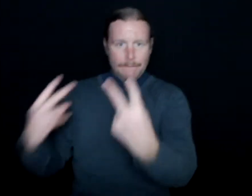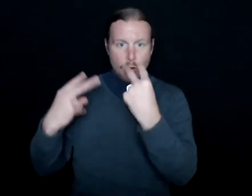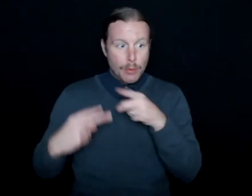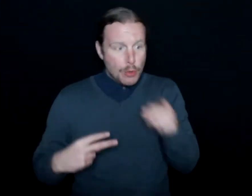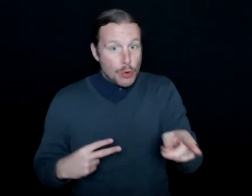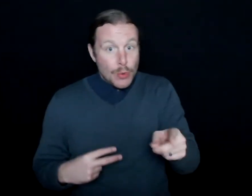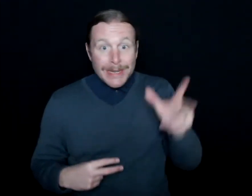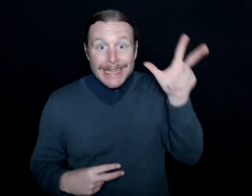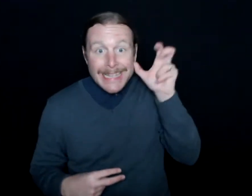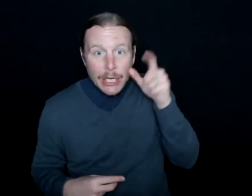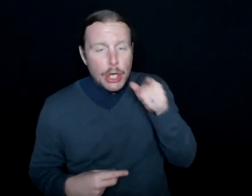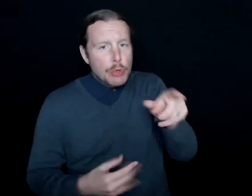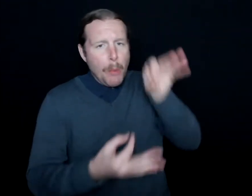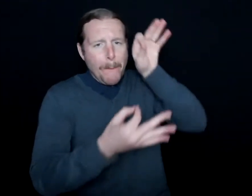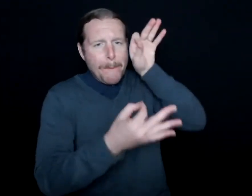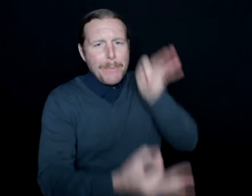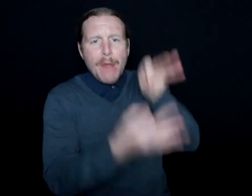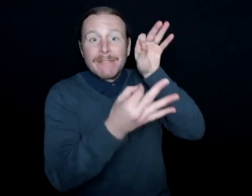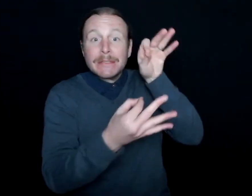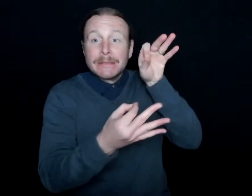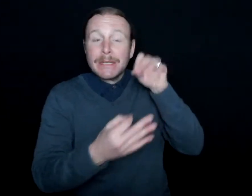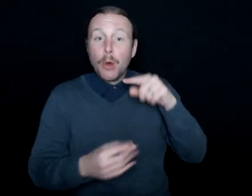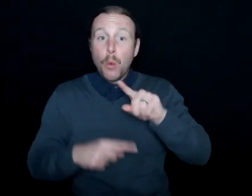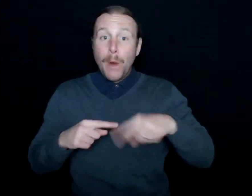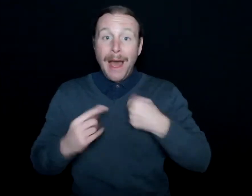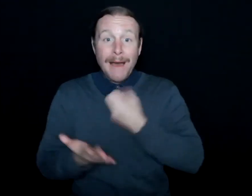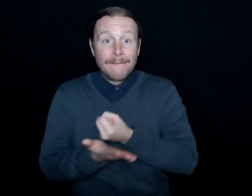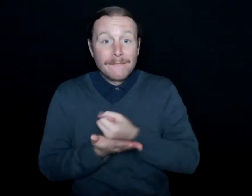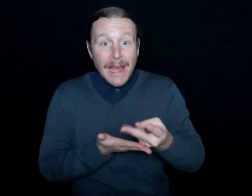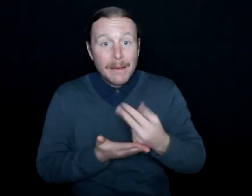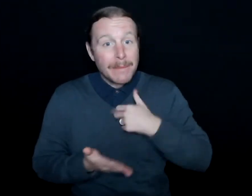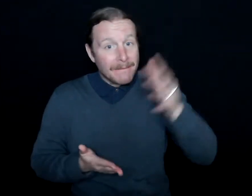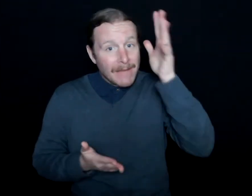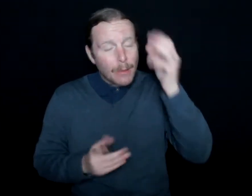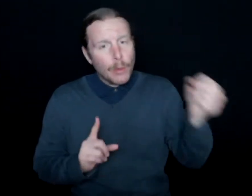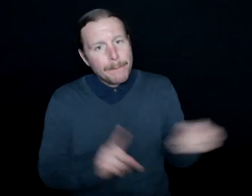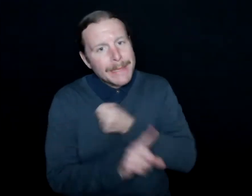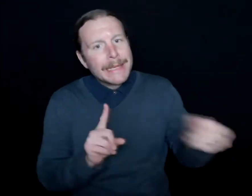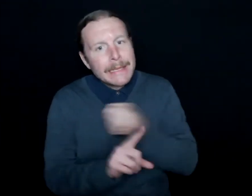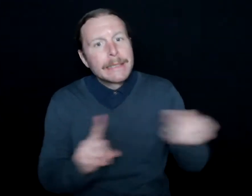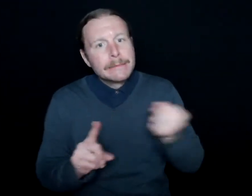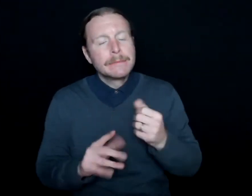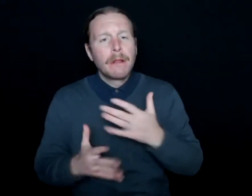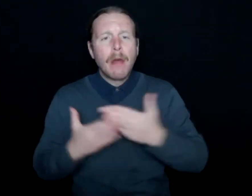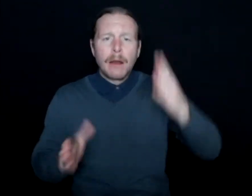You can be perfect. And when I failed, my dad would beat me. There was a lot of psychological abuse,